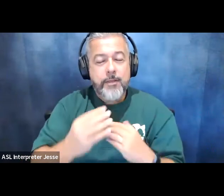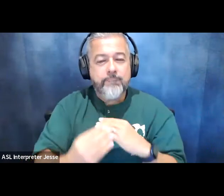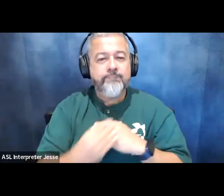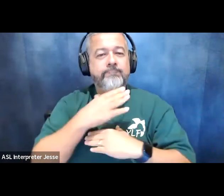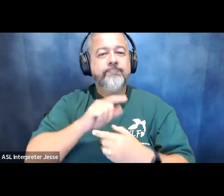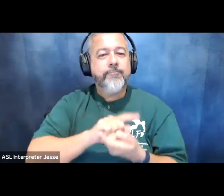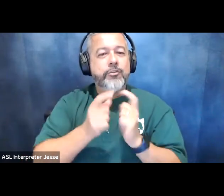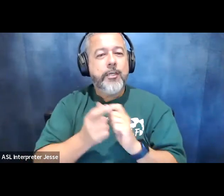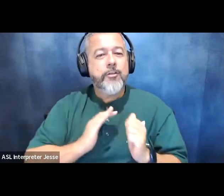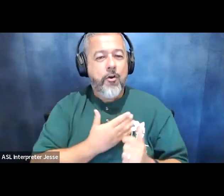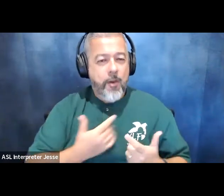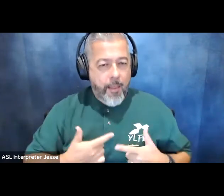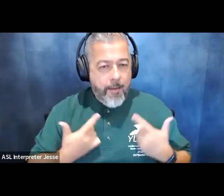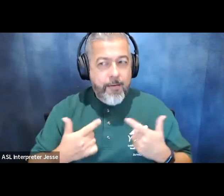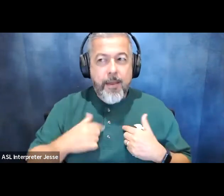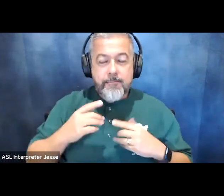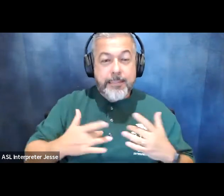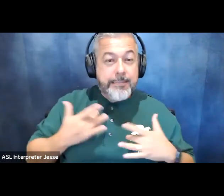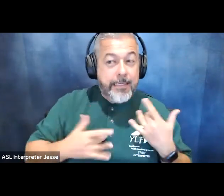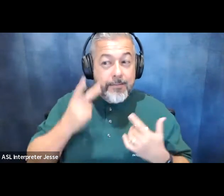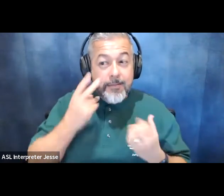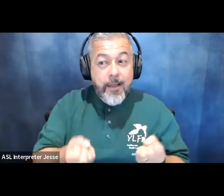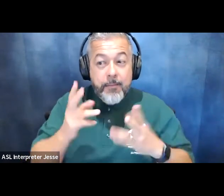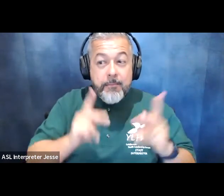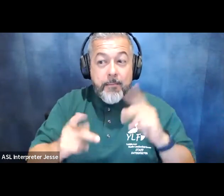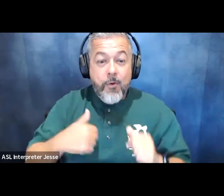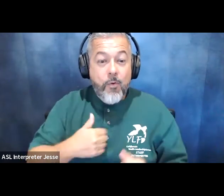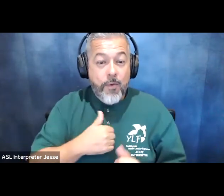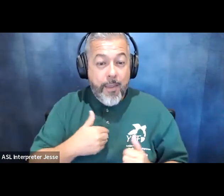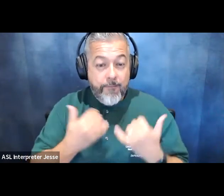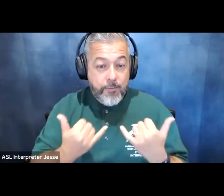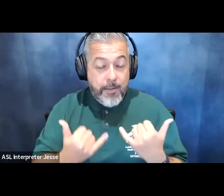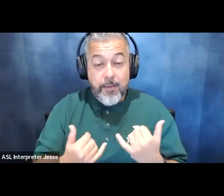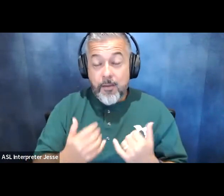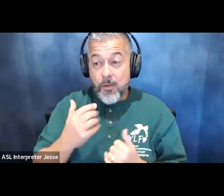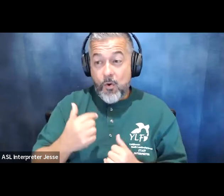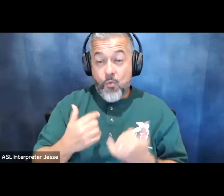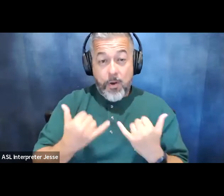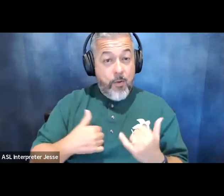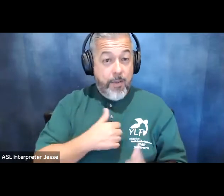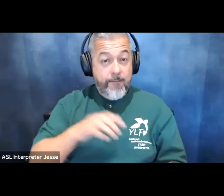excited to see how many people that we have here today it looks like at the moment we have 80 81